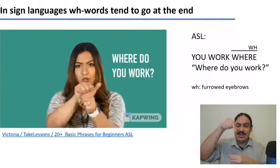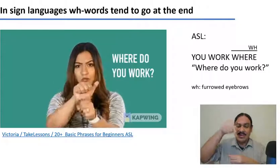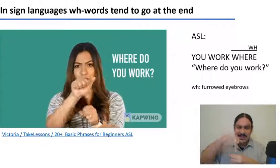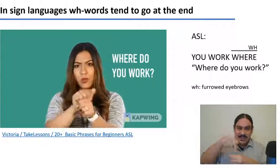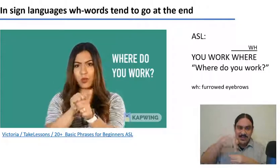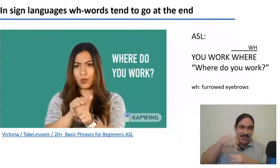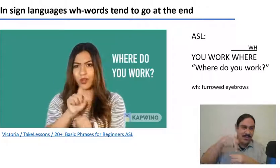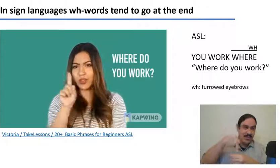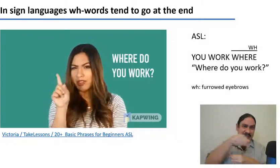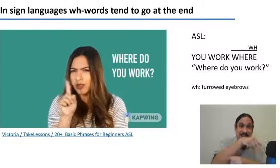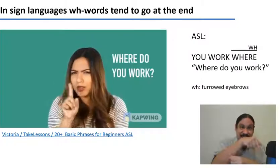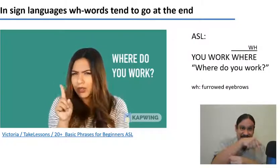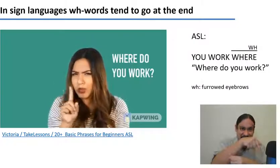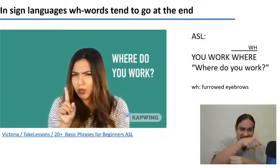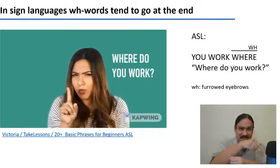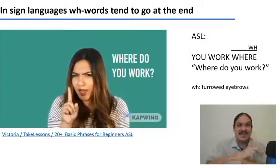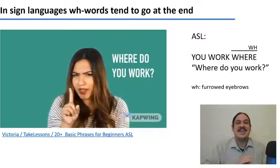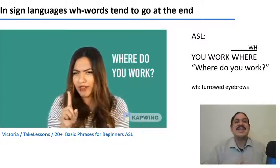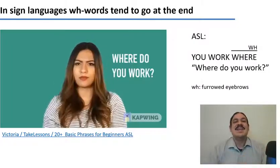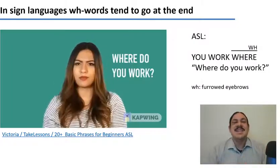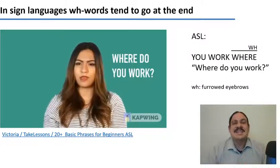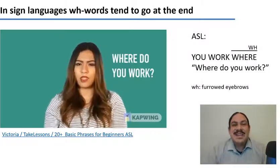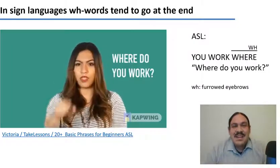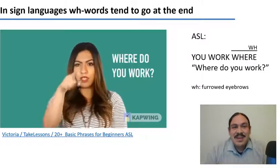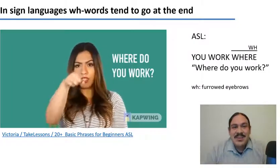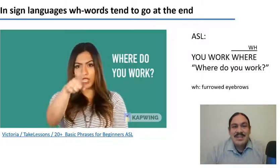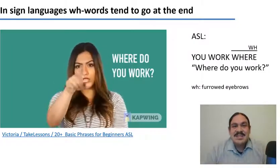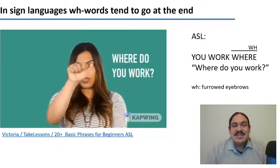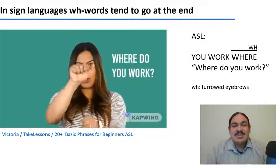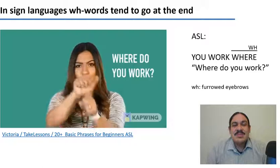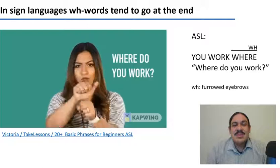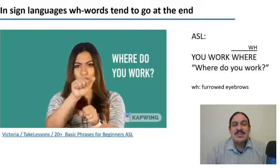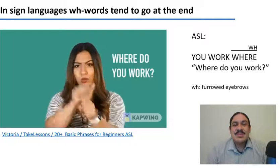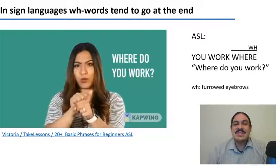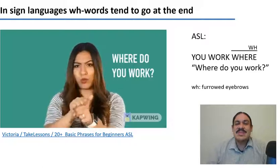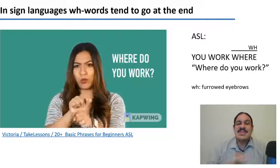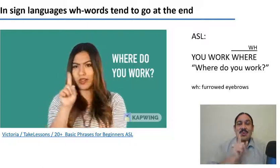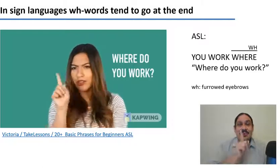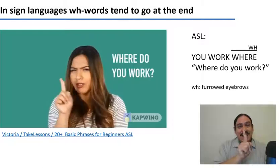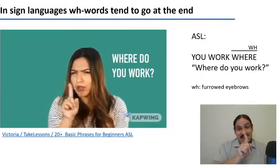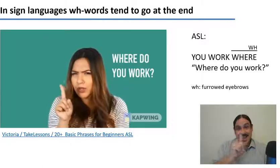in situ or the beginning in sign languages wh